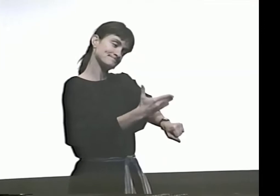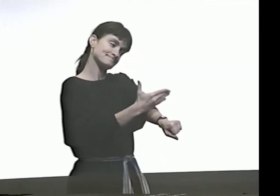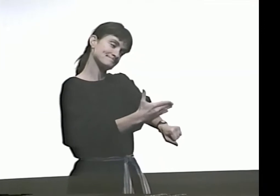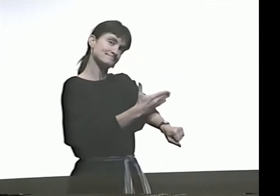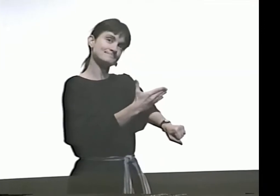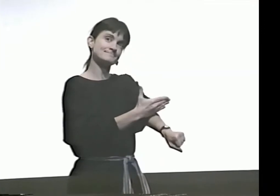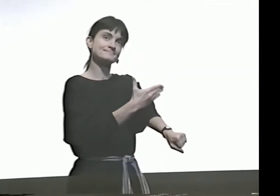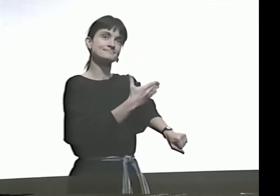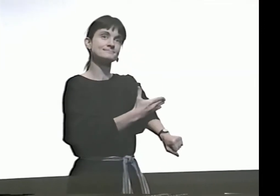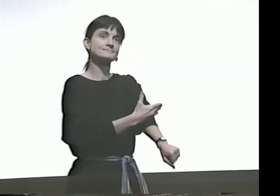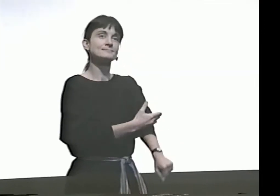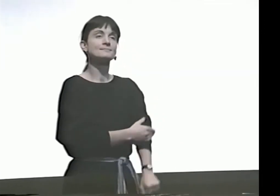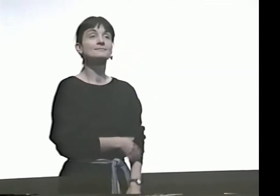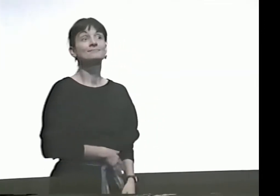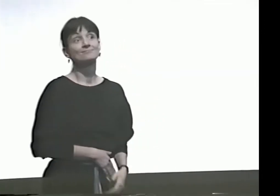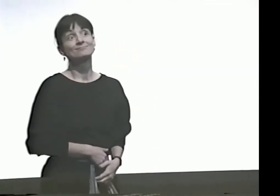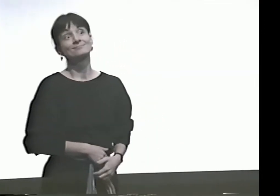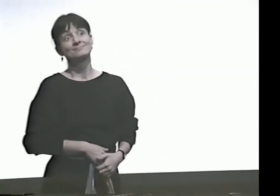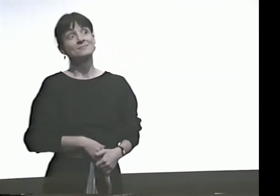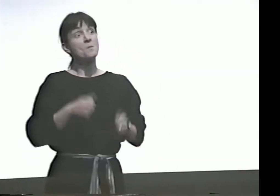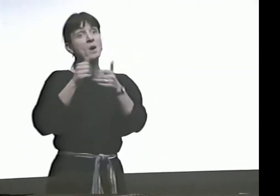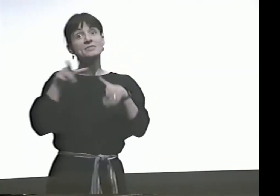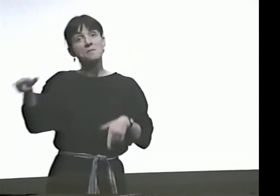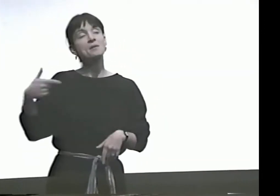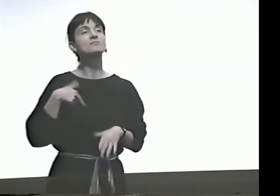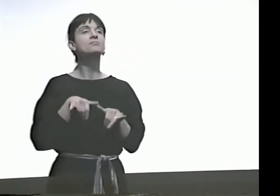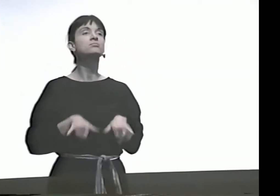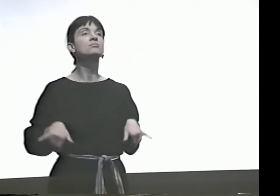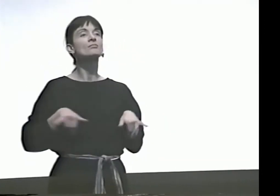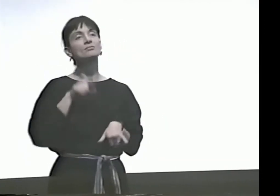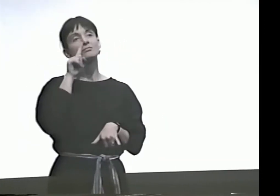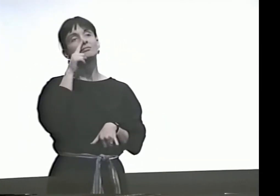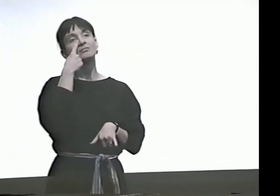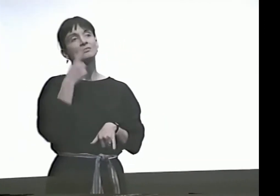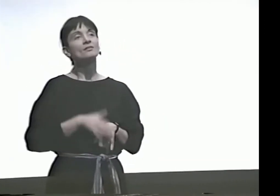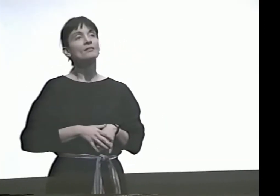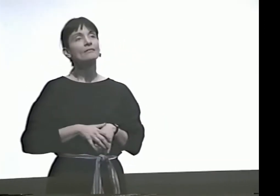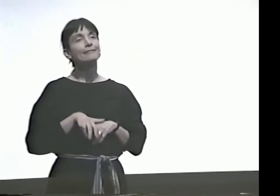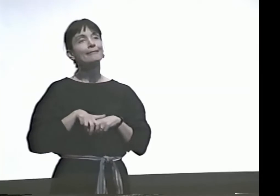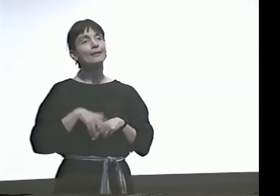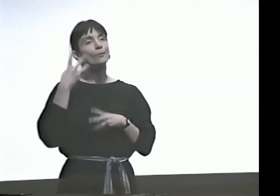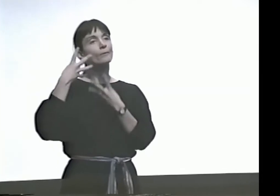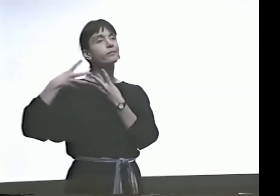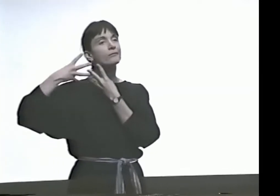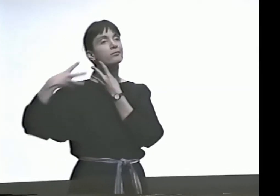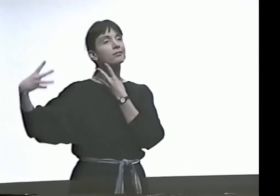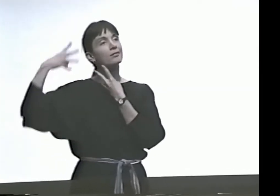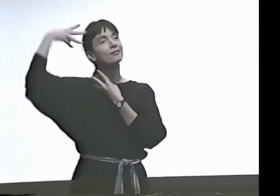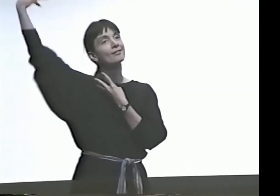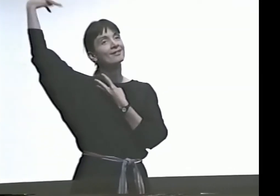KEEPS ME GOING AND KEEPS ME DOING NEW THINGS. IF NOT FOR HIM, I MIGHT SIT HOME AND BE BORED